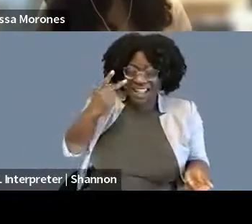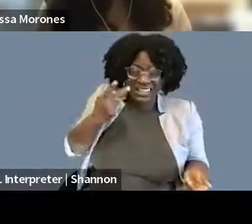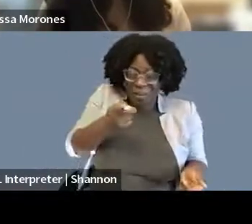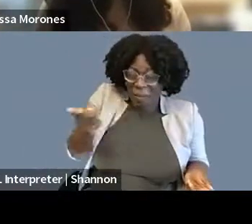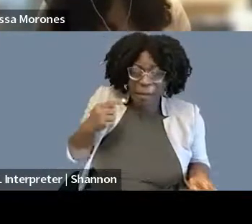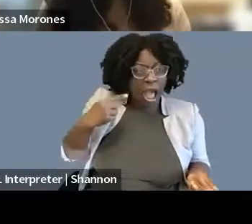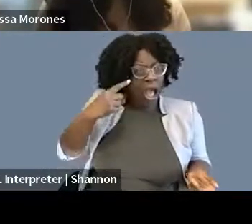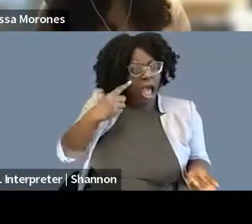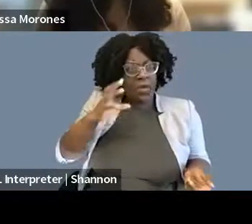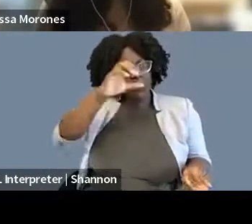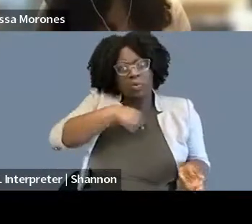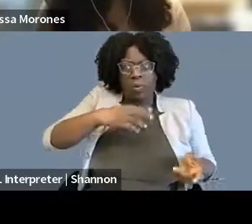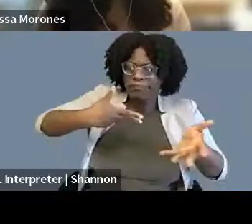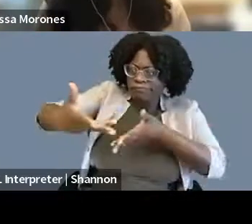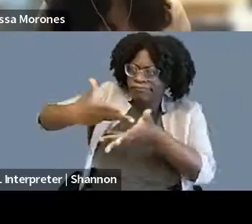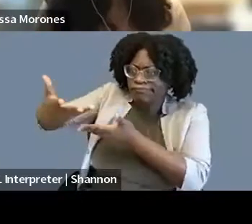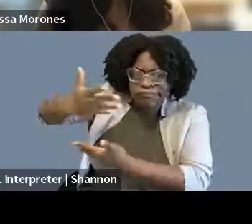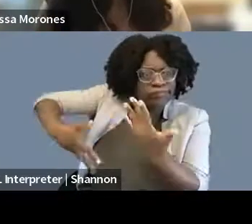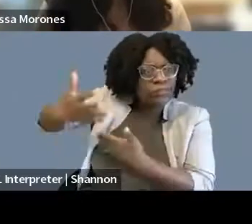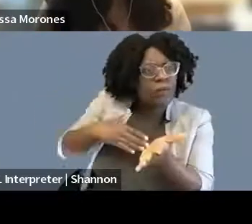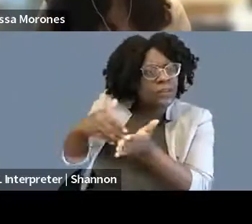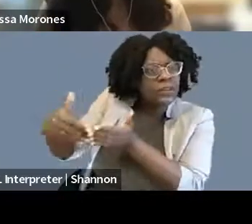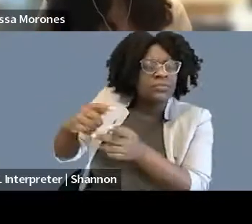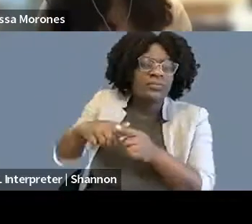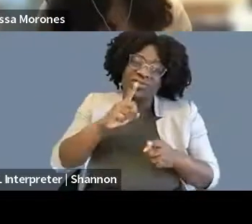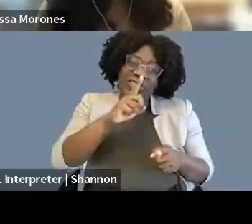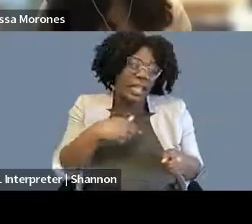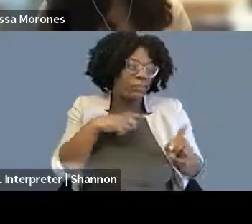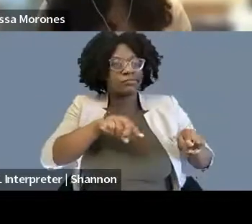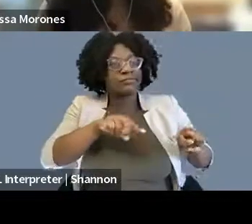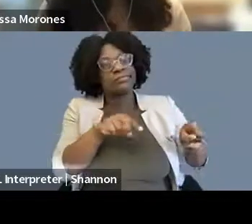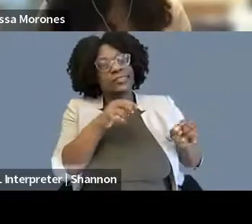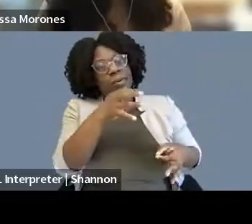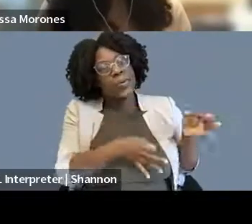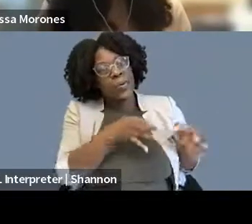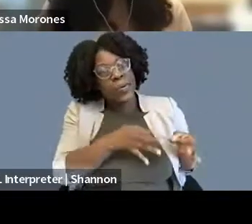And so it was a lot of just writing, which, again, great experience.